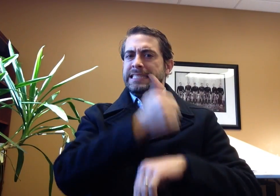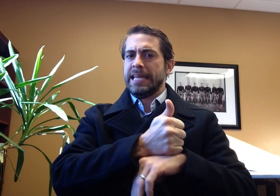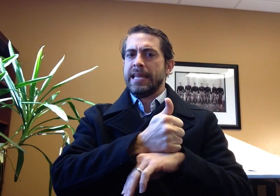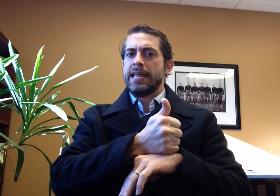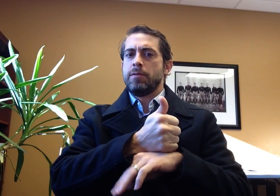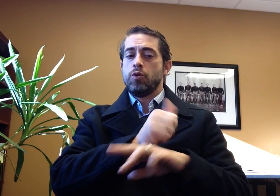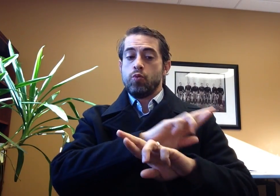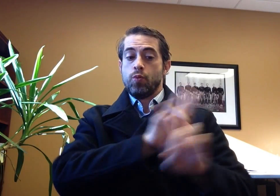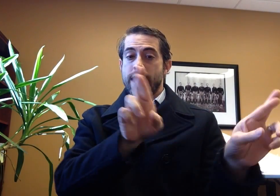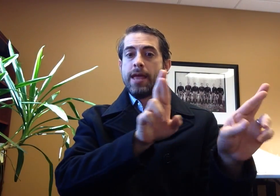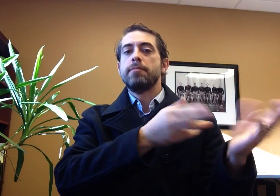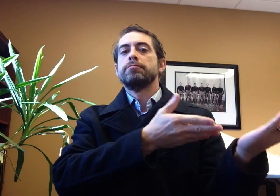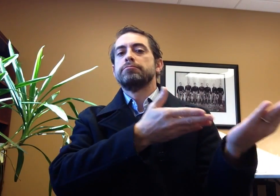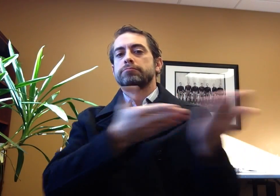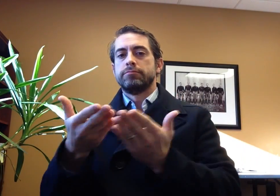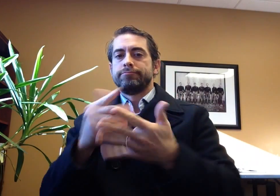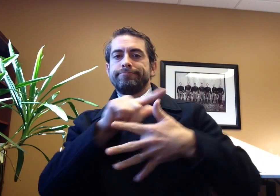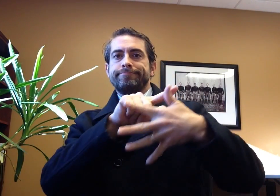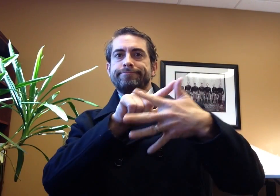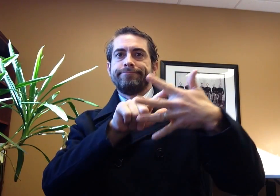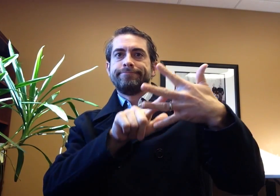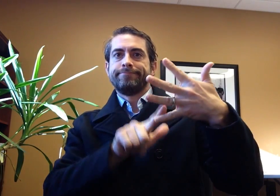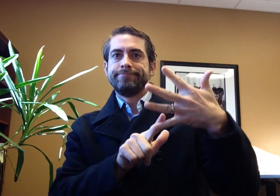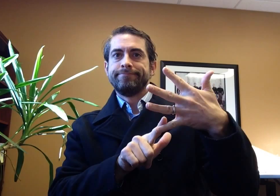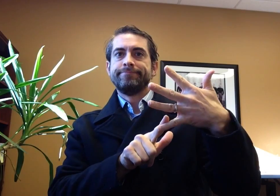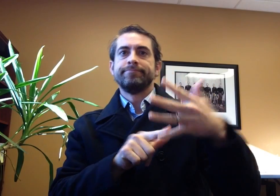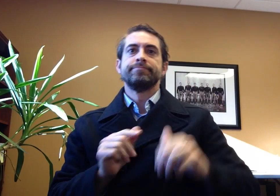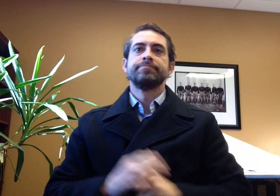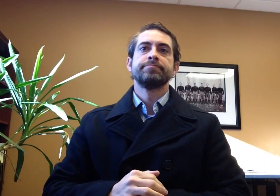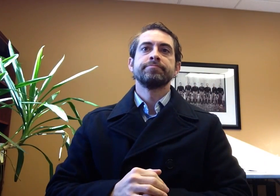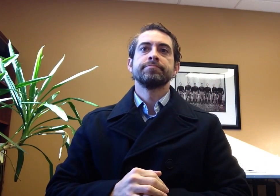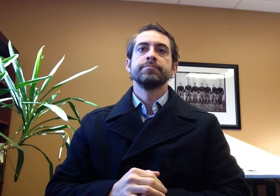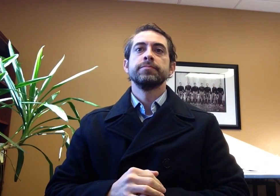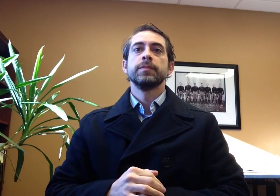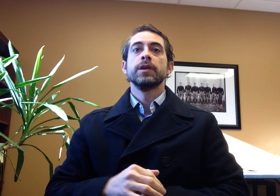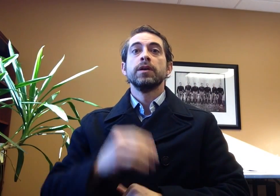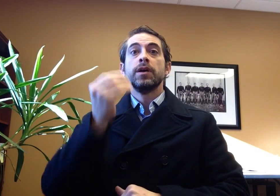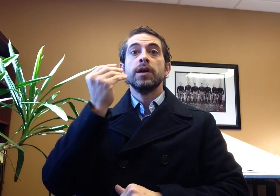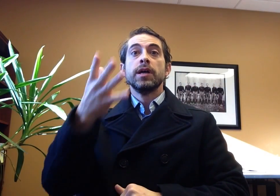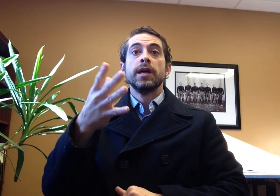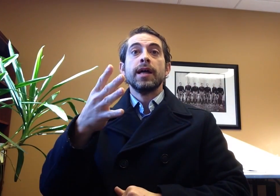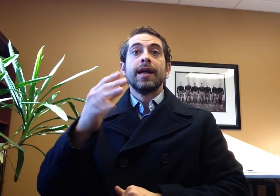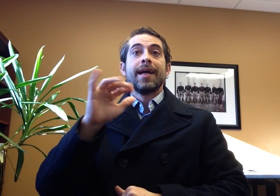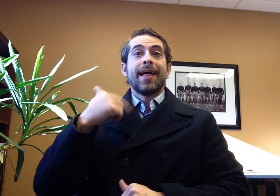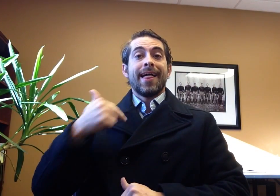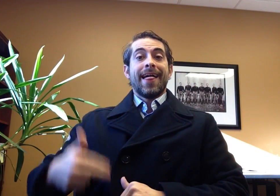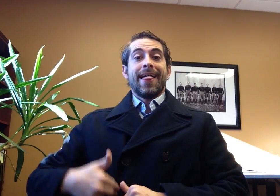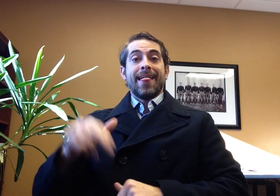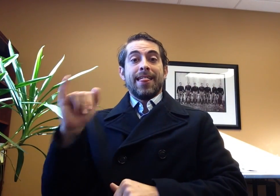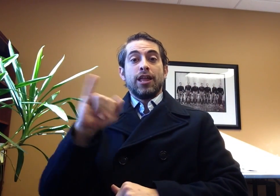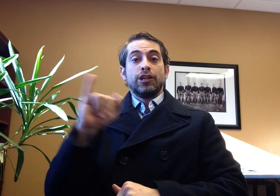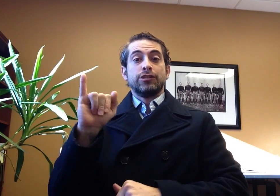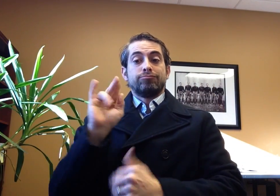when you have those five items, attend the meeting